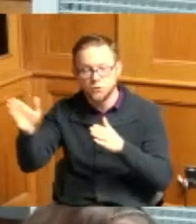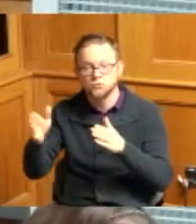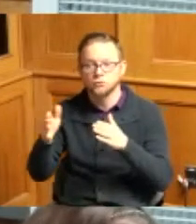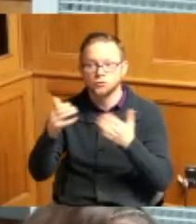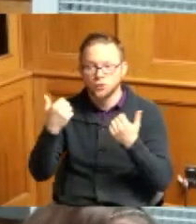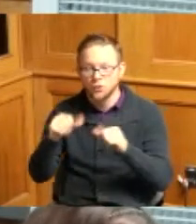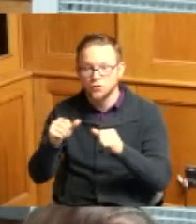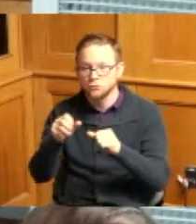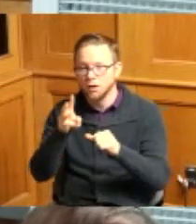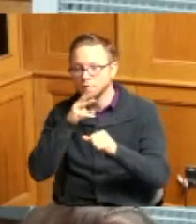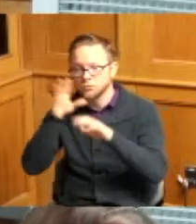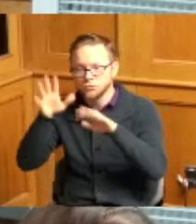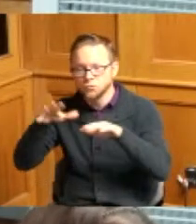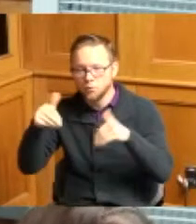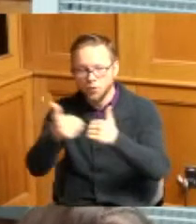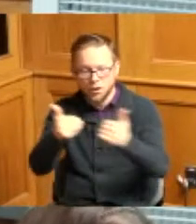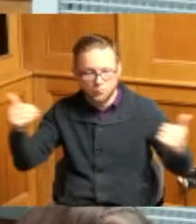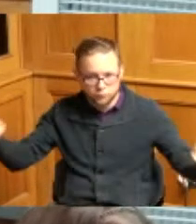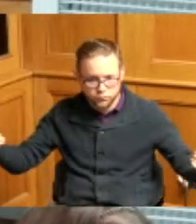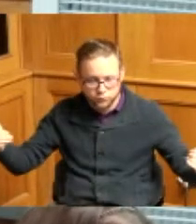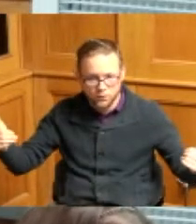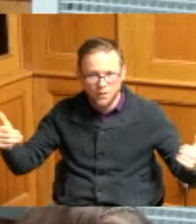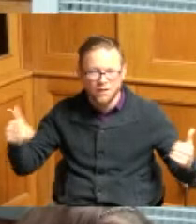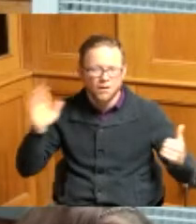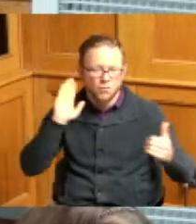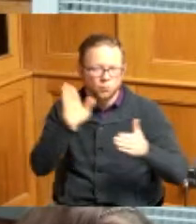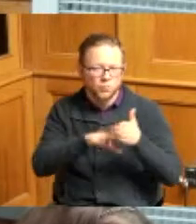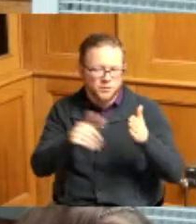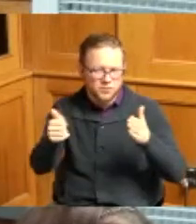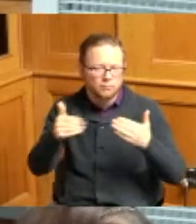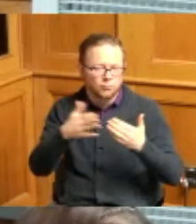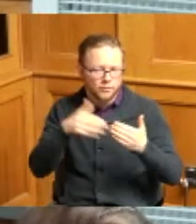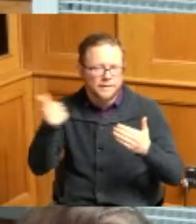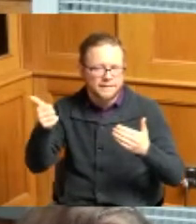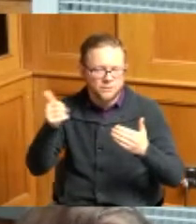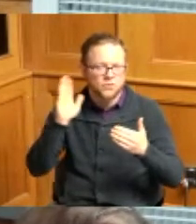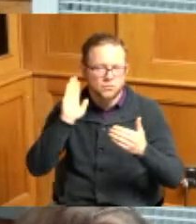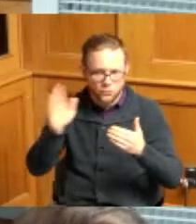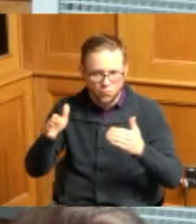which would further improve capacity and reduce overflows at both CSOs 490 and 488